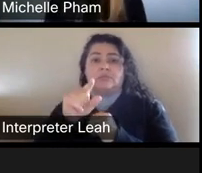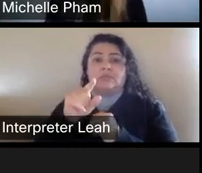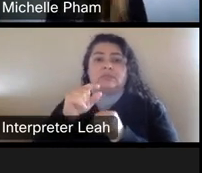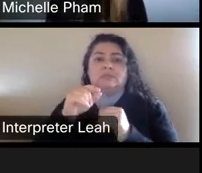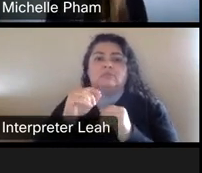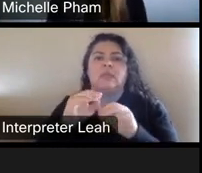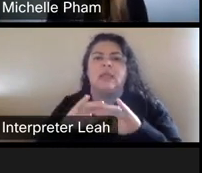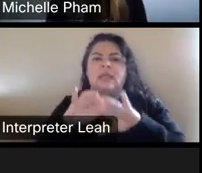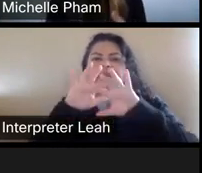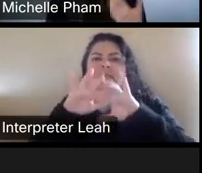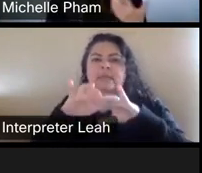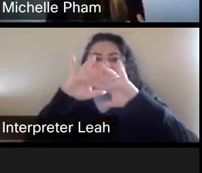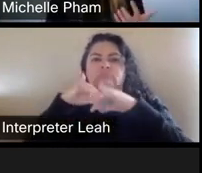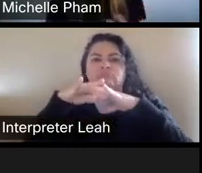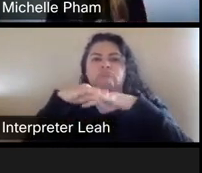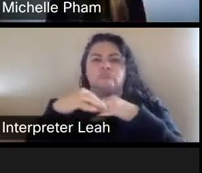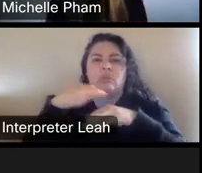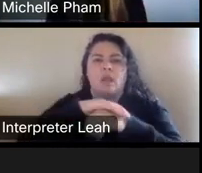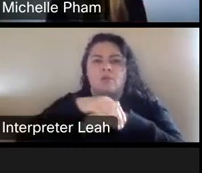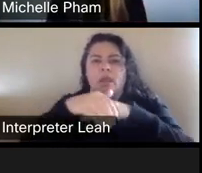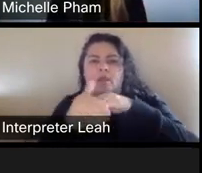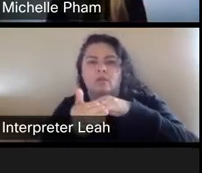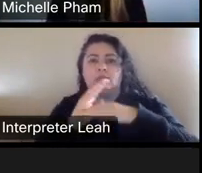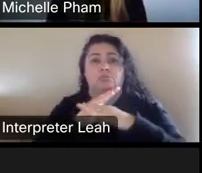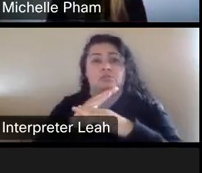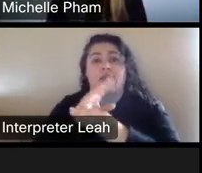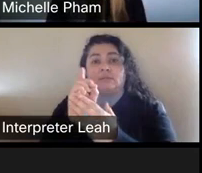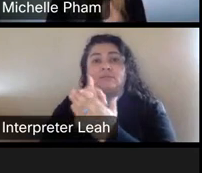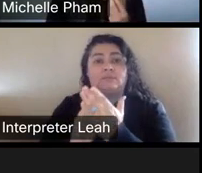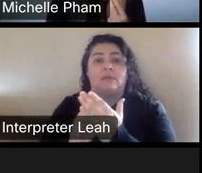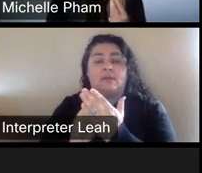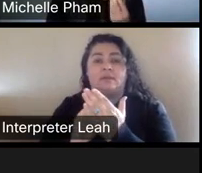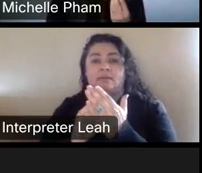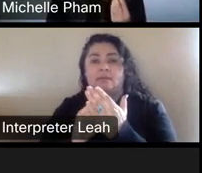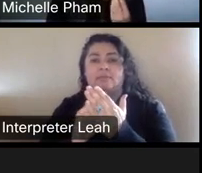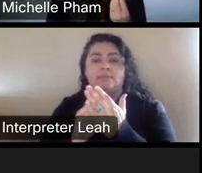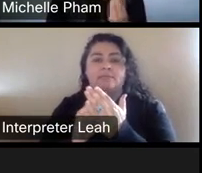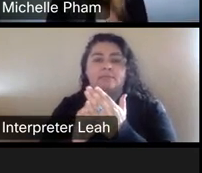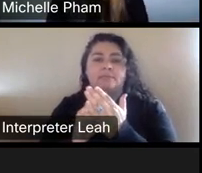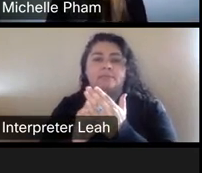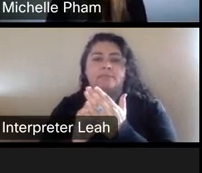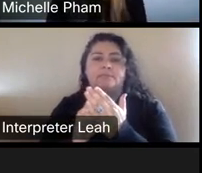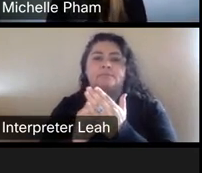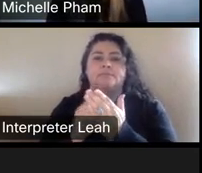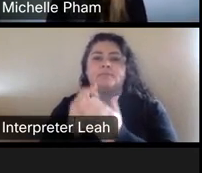Um, it protects that design, um. The, the, the net itself.